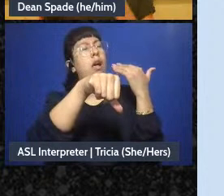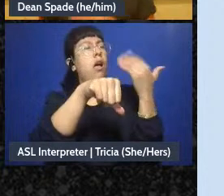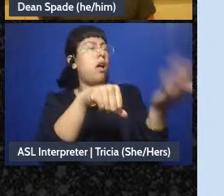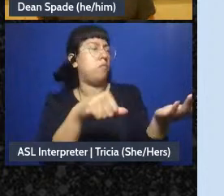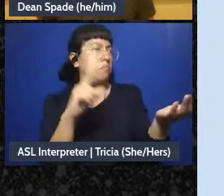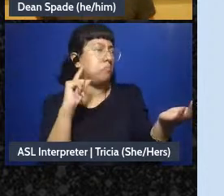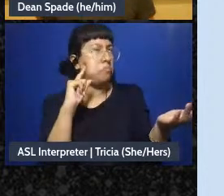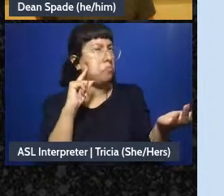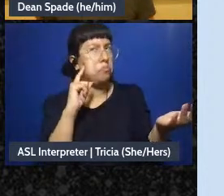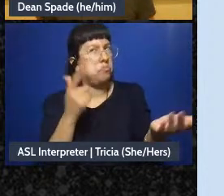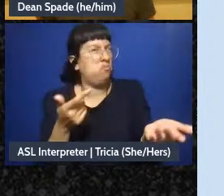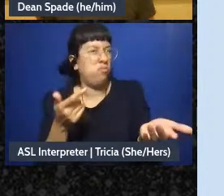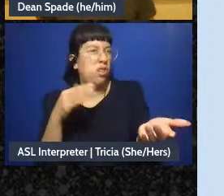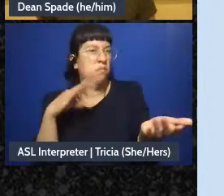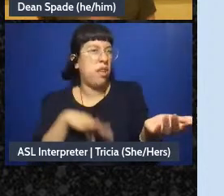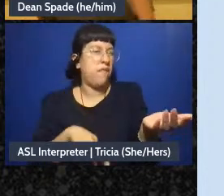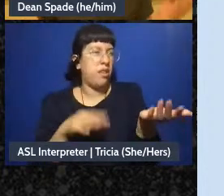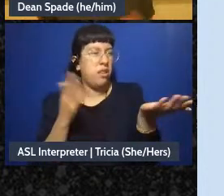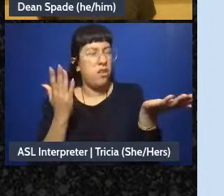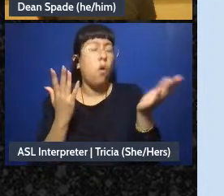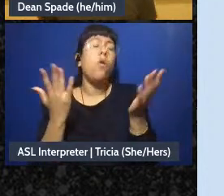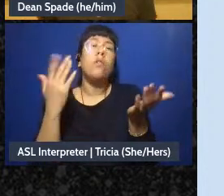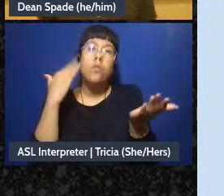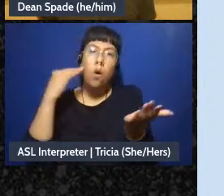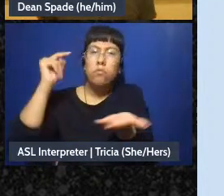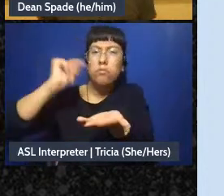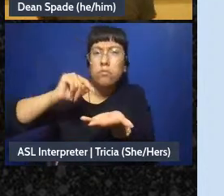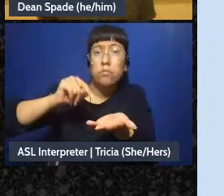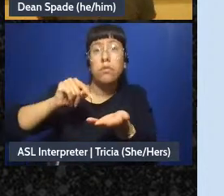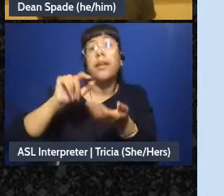really start to get to the heart of the matter of, you know, are we can we modify it further,